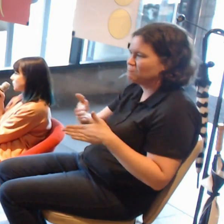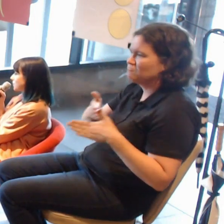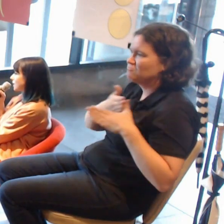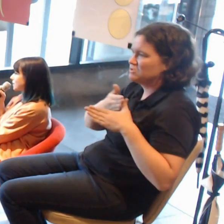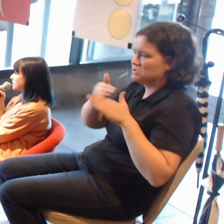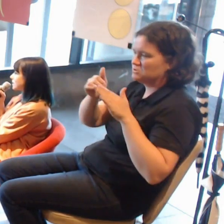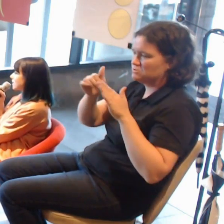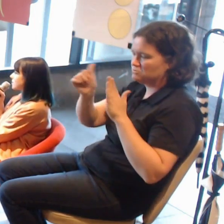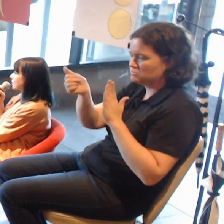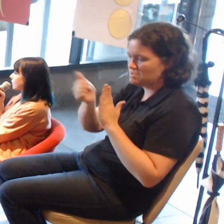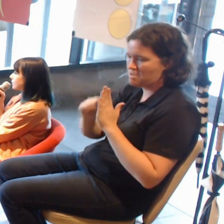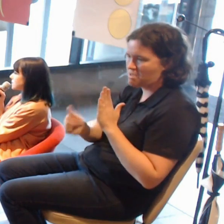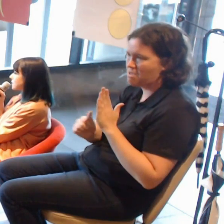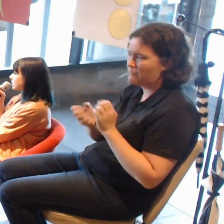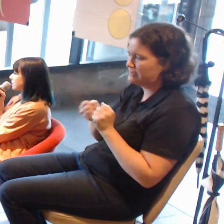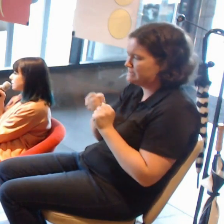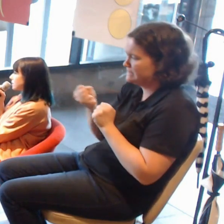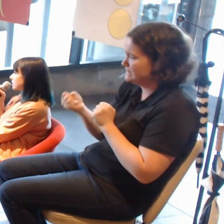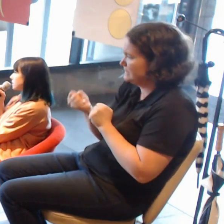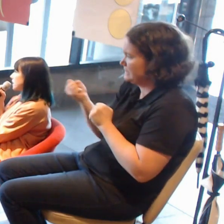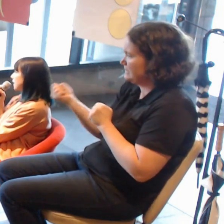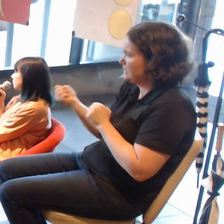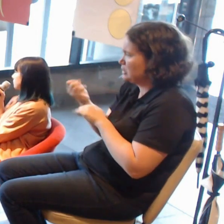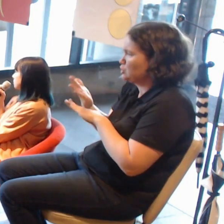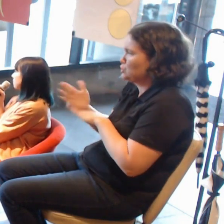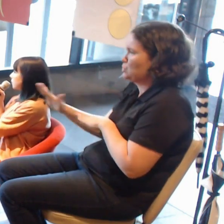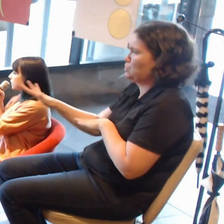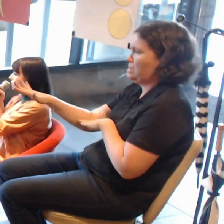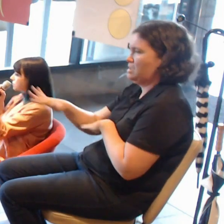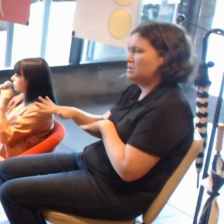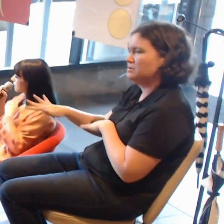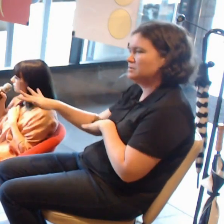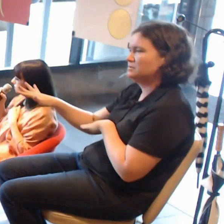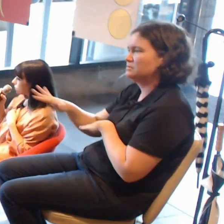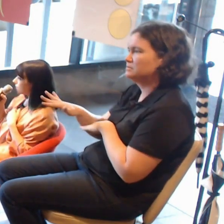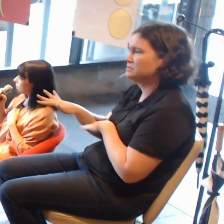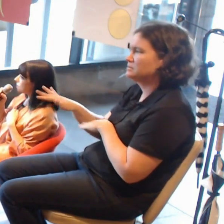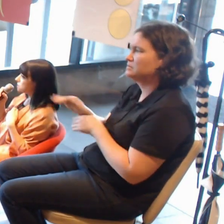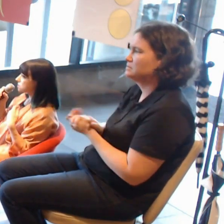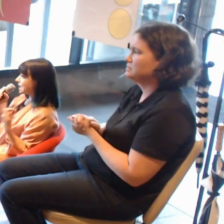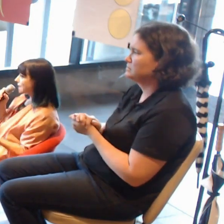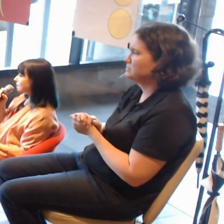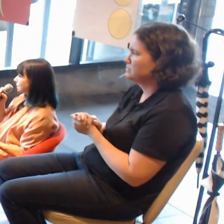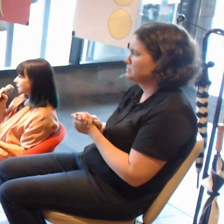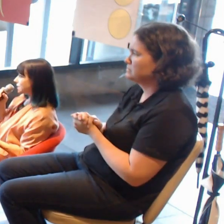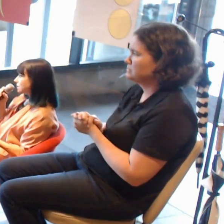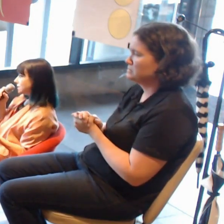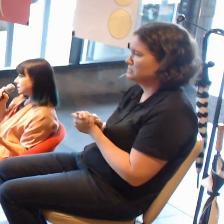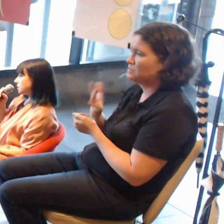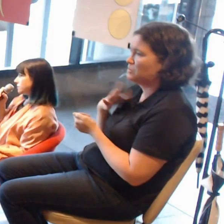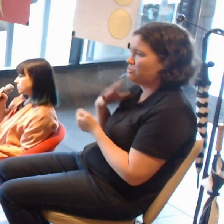So we're not bringing this work in to catalogue in any different way,